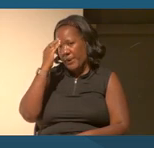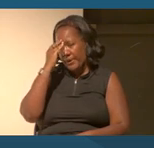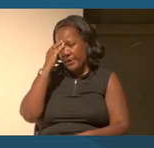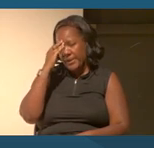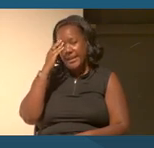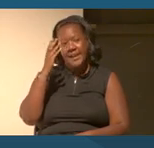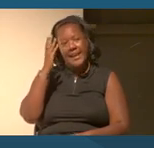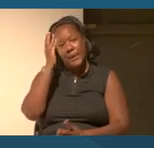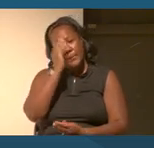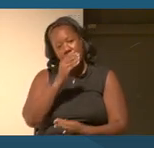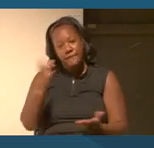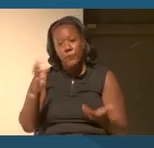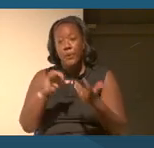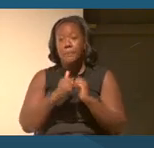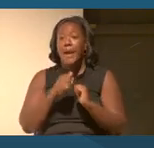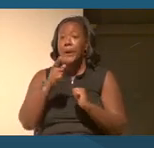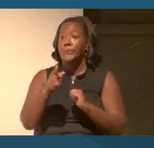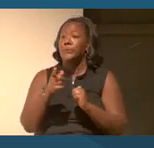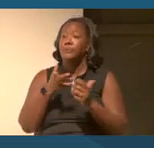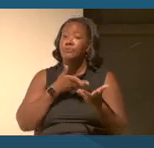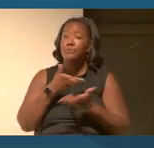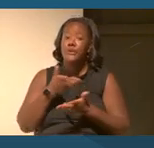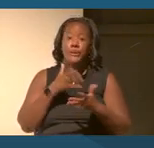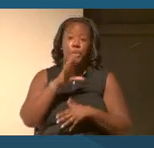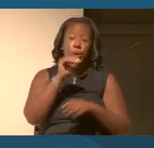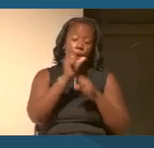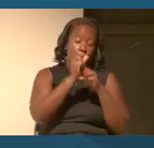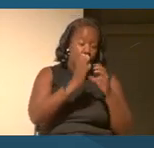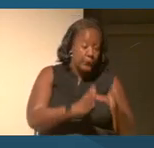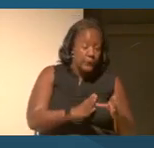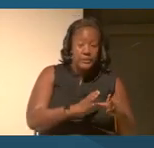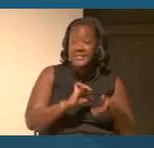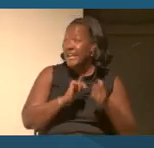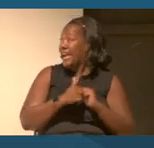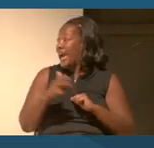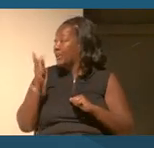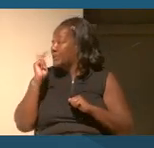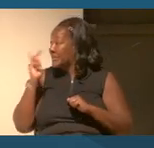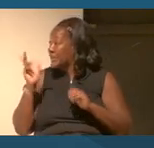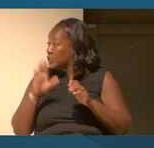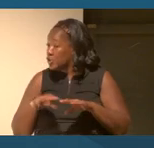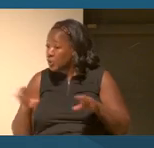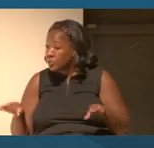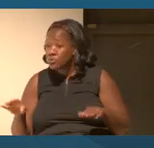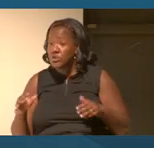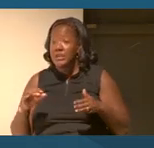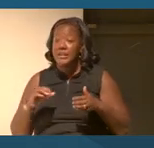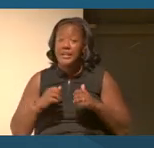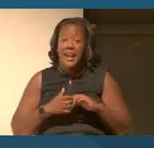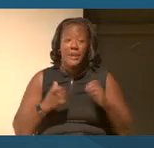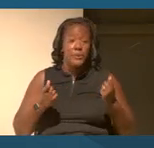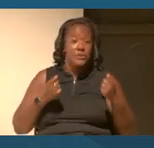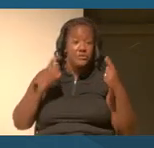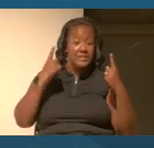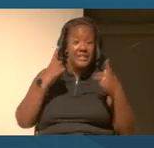how you treat not only your colleagues, but how you see children and understand maybe what they're grappling with even more clearly.